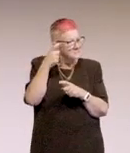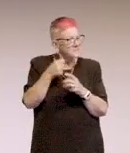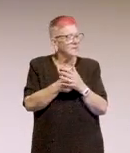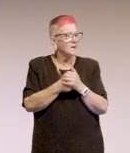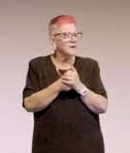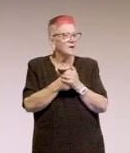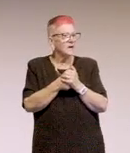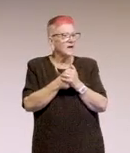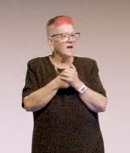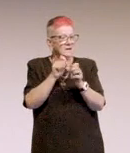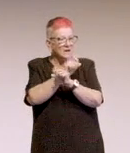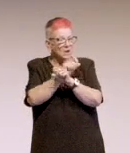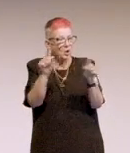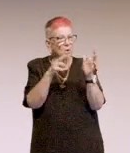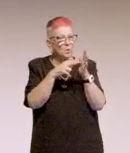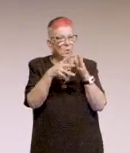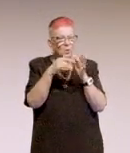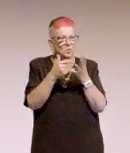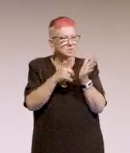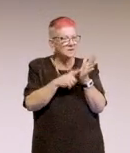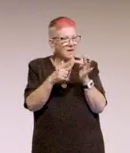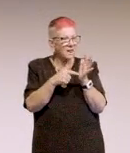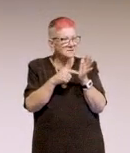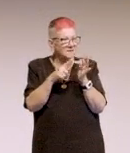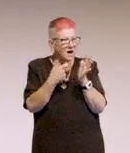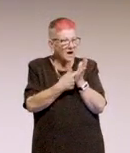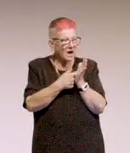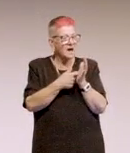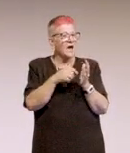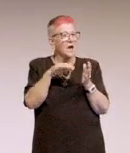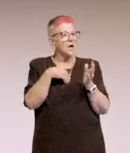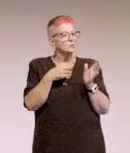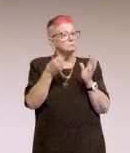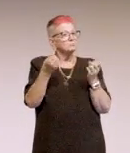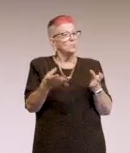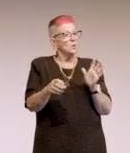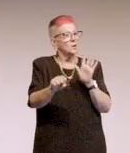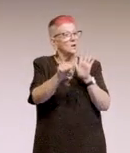Send out a newsletter. I've sent out a couple with our brand on it,